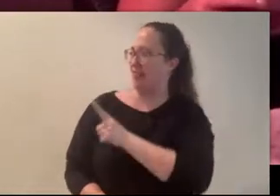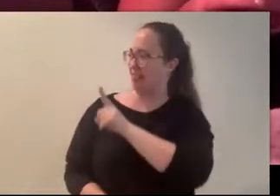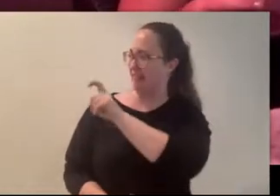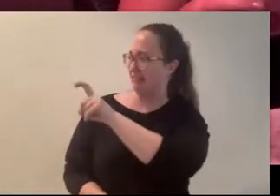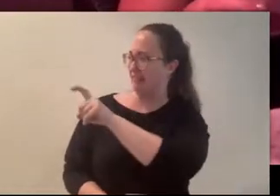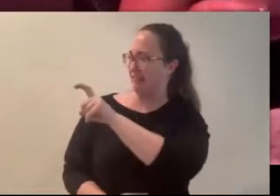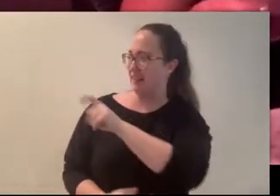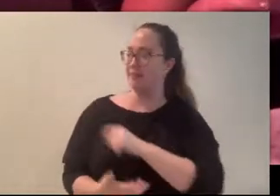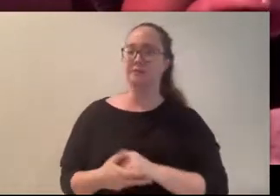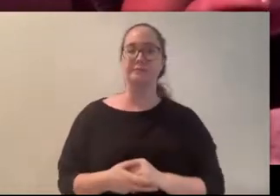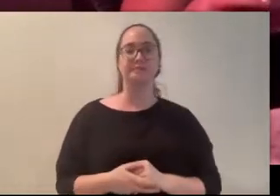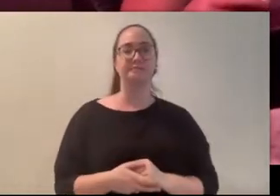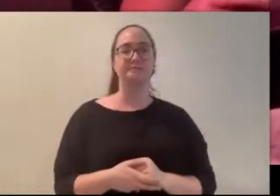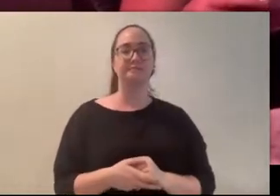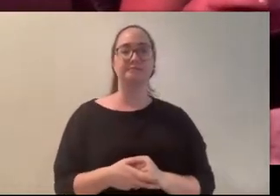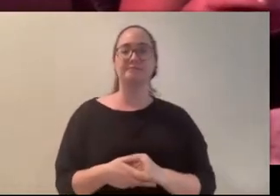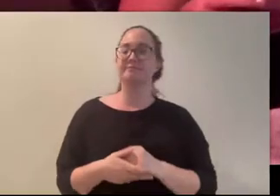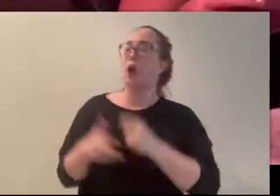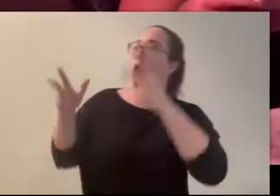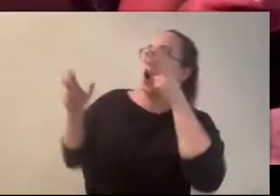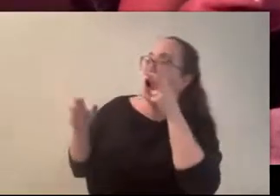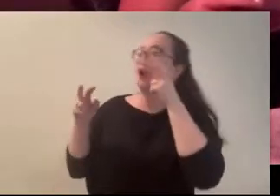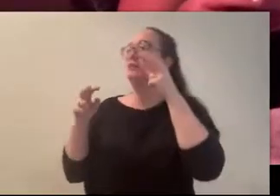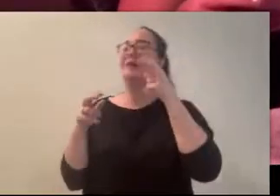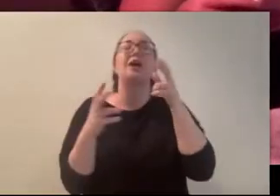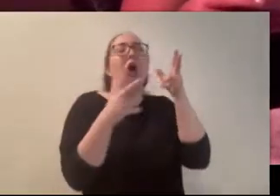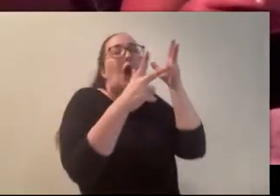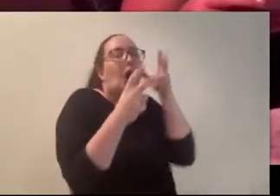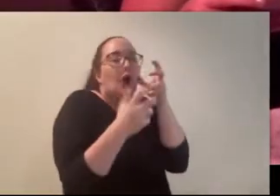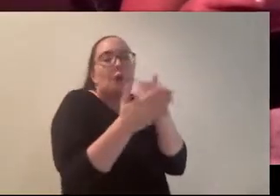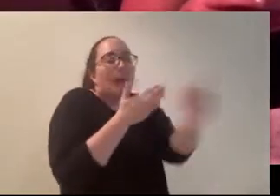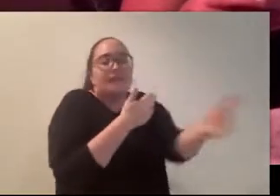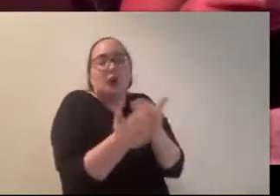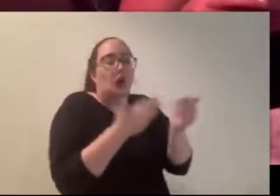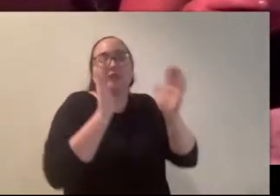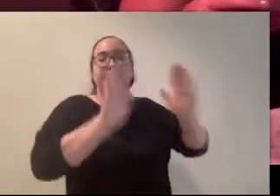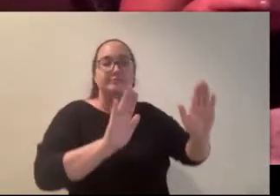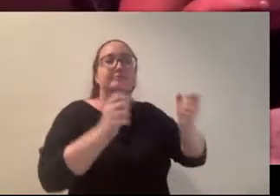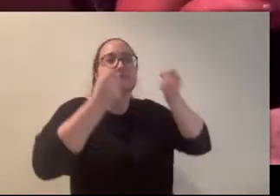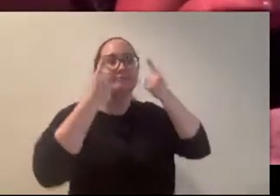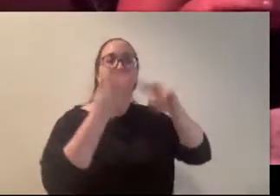“Heard her, whatever, you know what I mean, Rina.” “Sure,” I said with a roll of my eyes. It